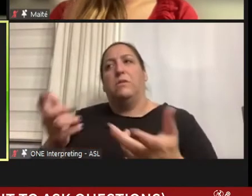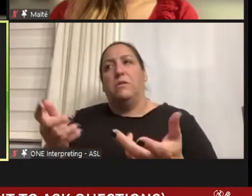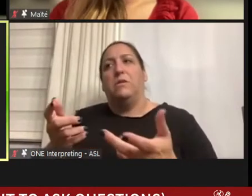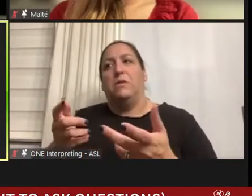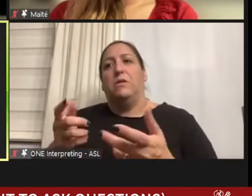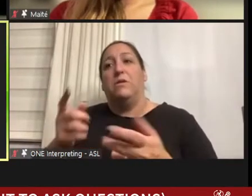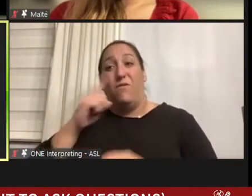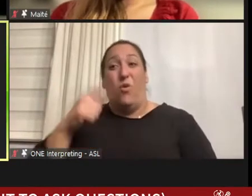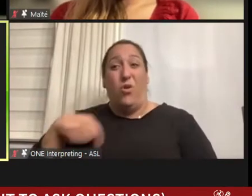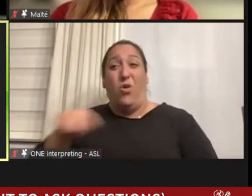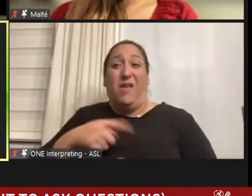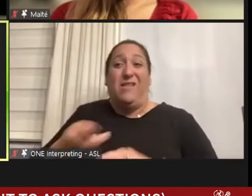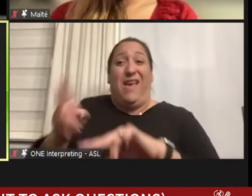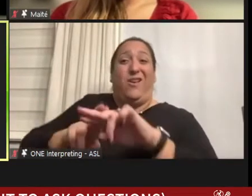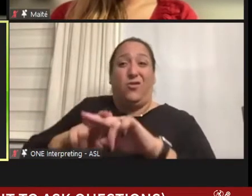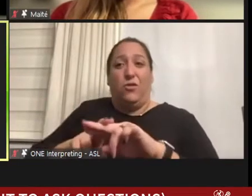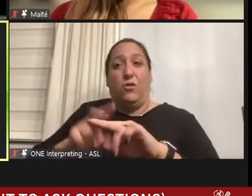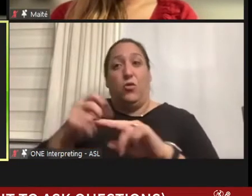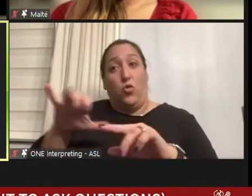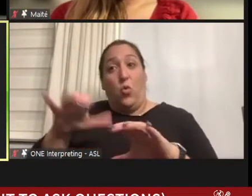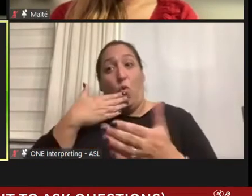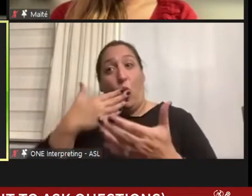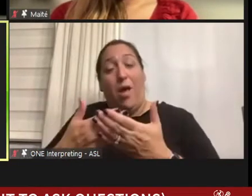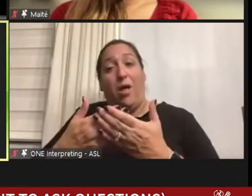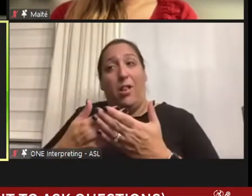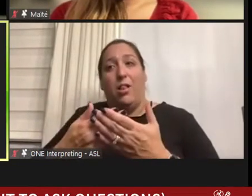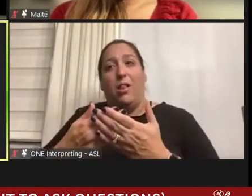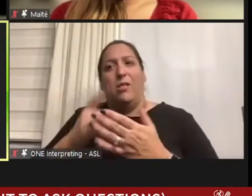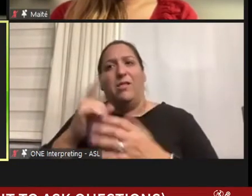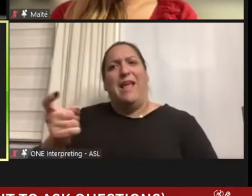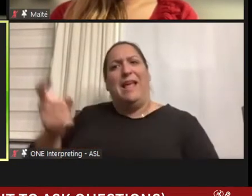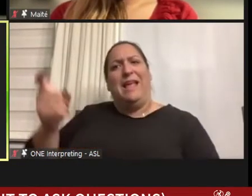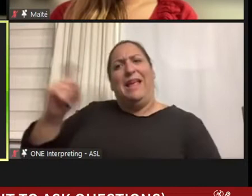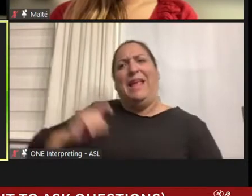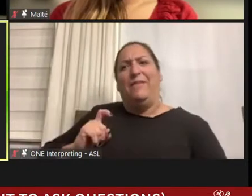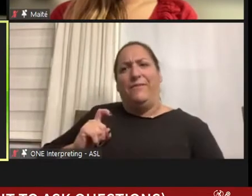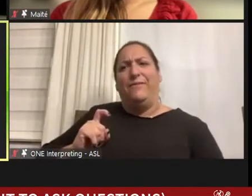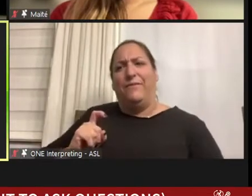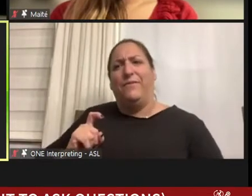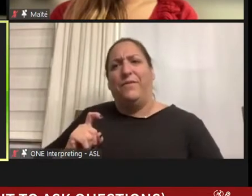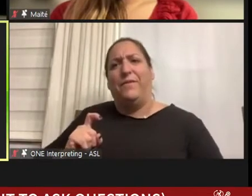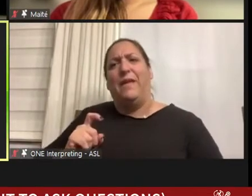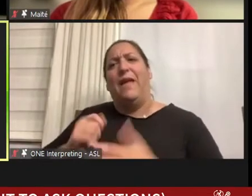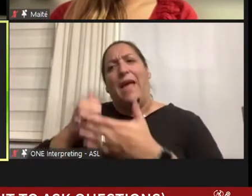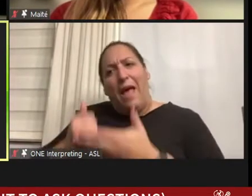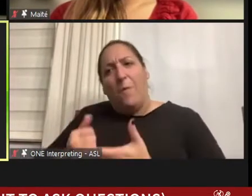to do well at some point that gift was given us help us learn about ourselves and learn about